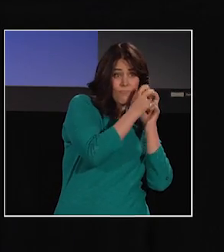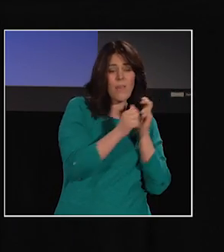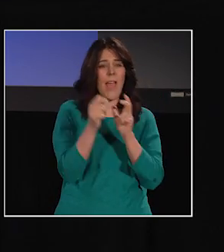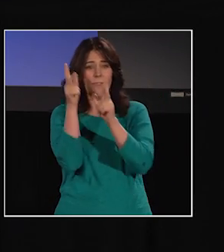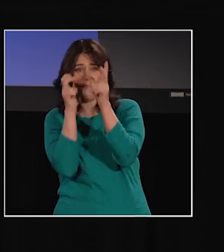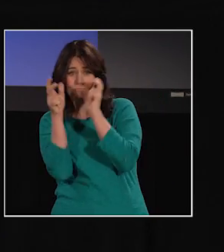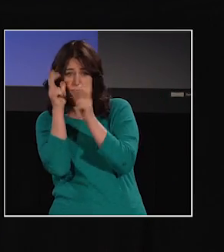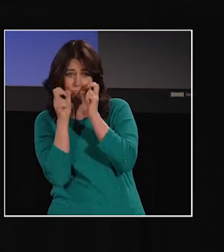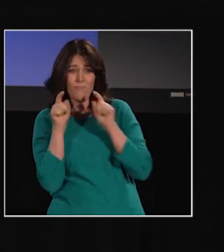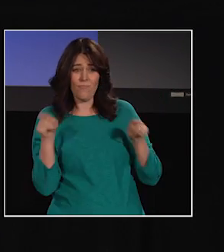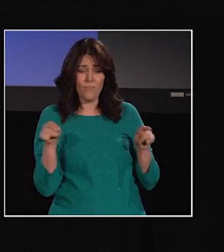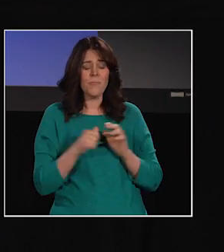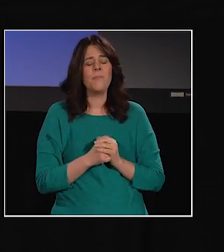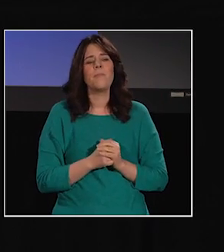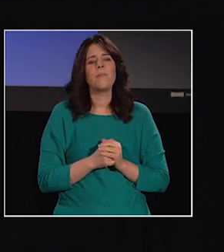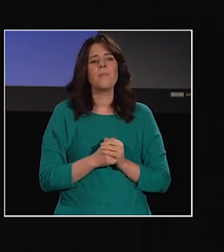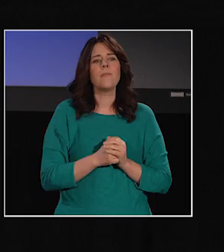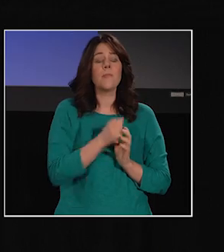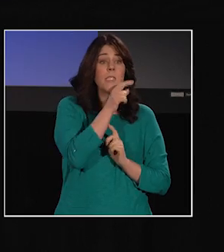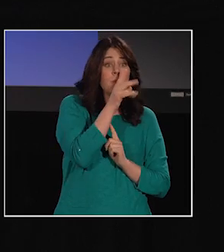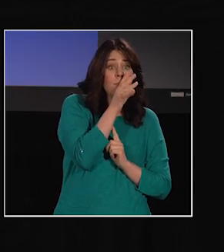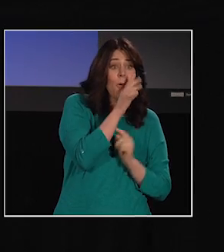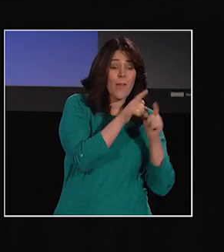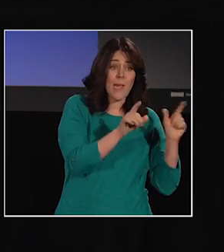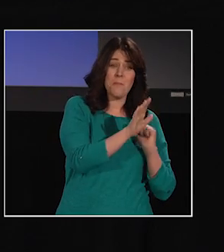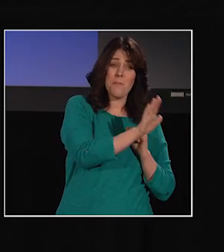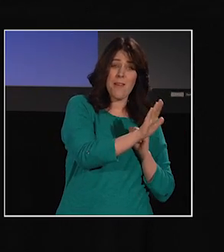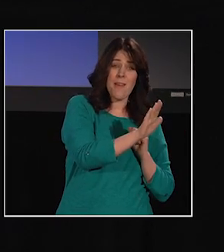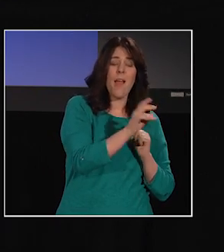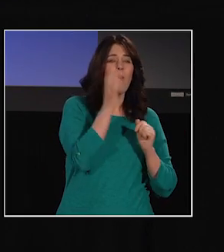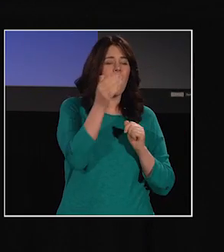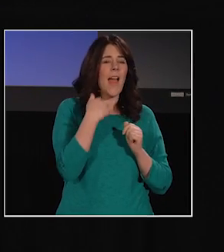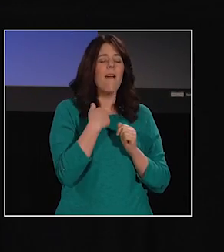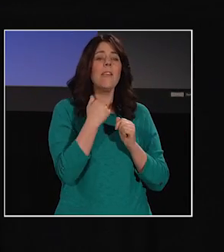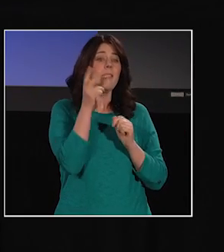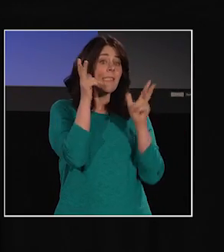Spoken languages organize sounds consecutively